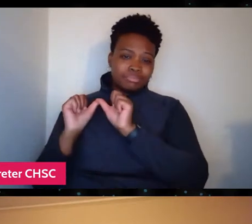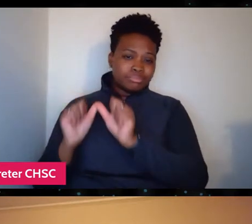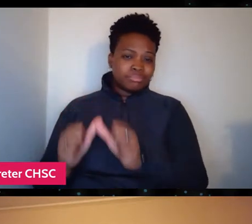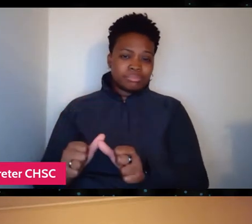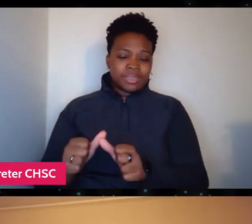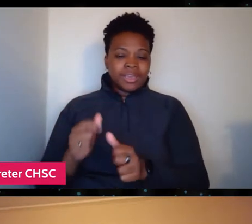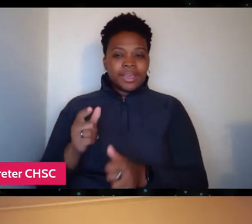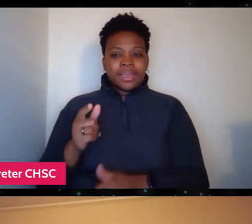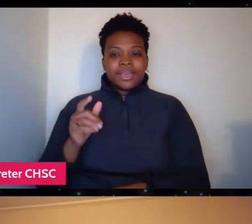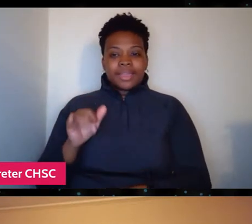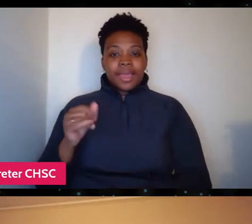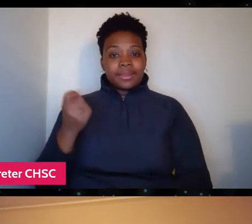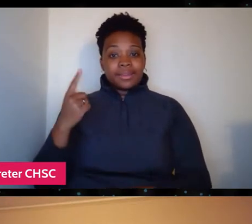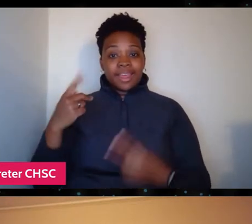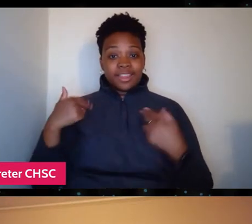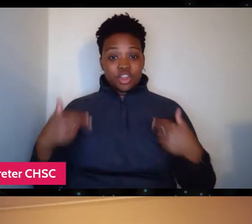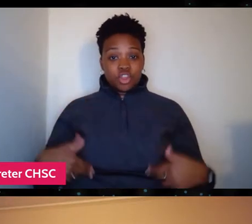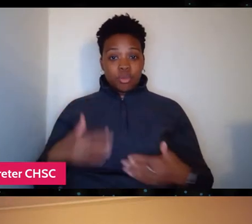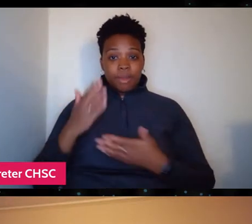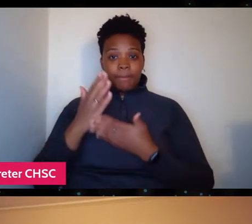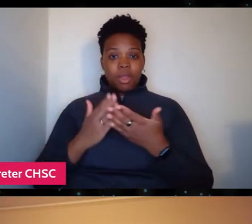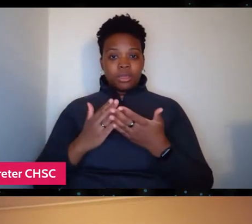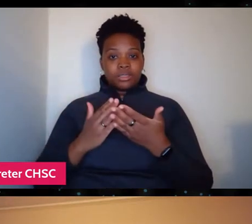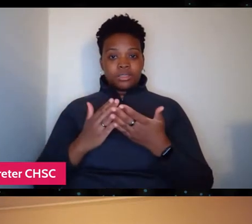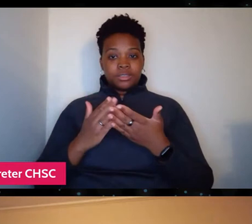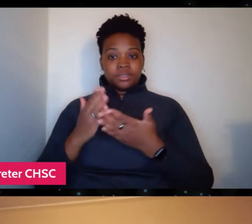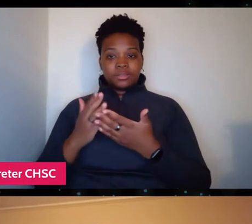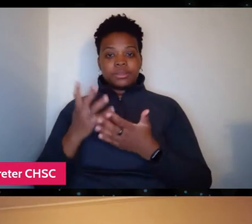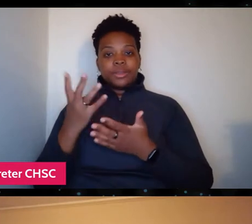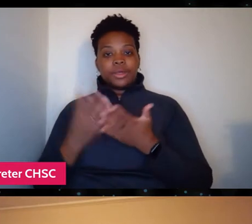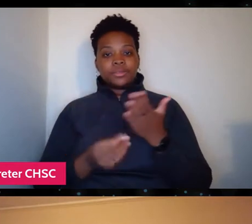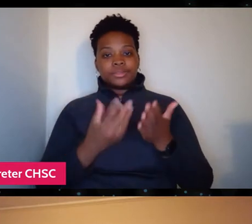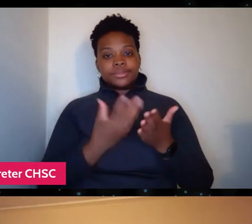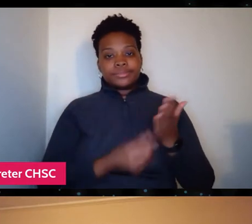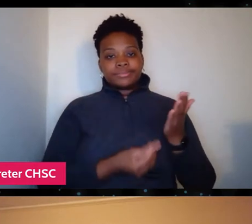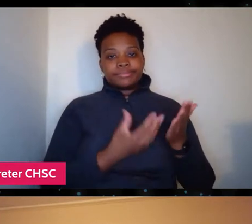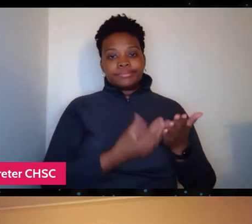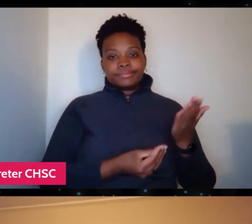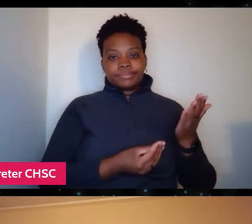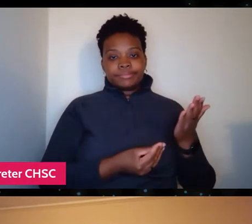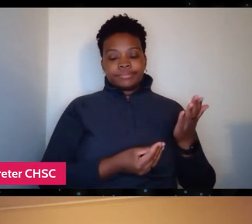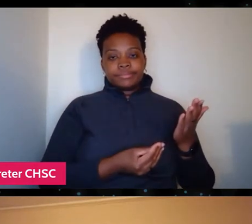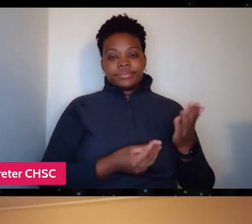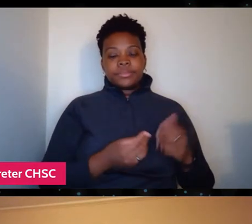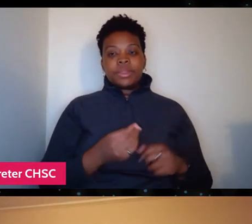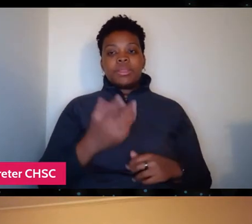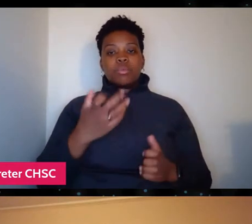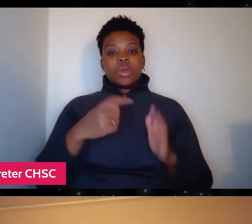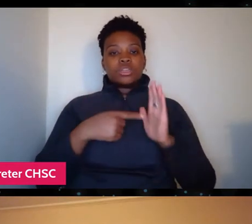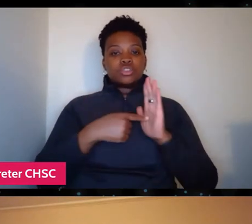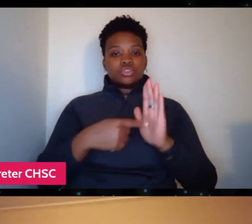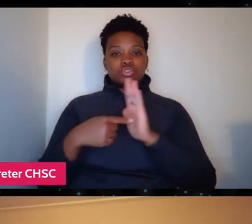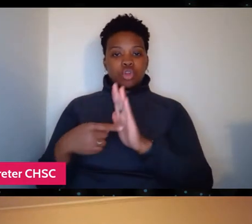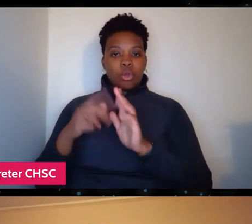that the human elements become loss for a lot of people. And what we really wanna do with this film is to show people what is actually happening